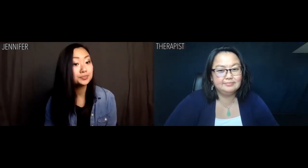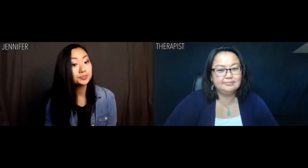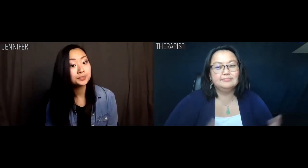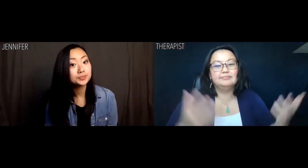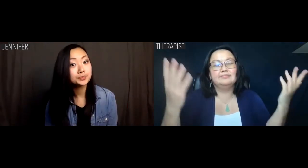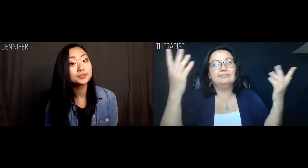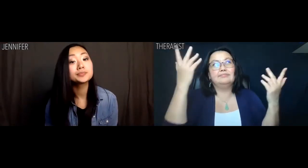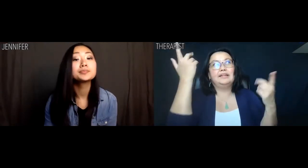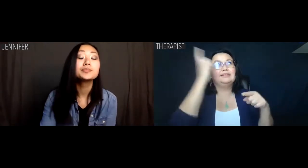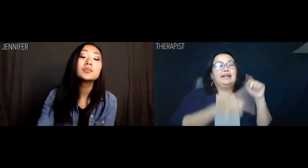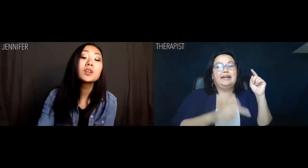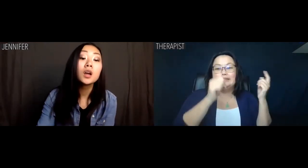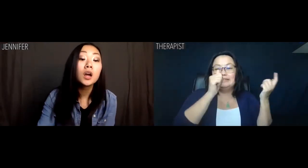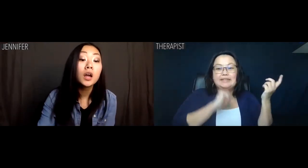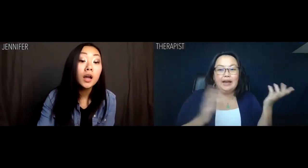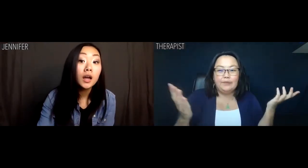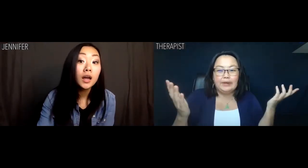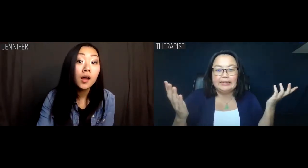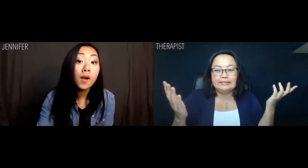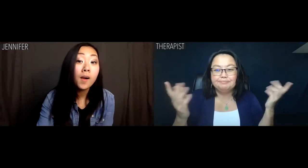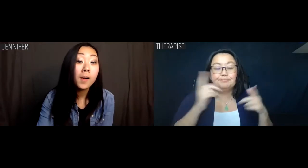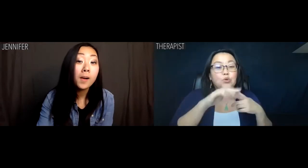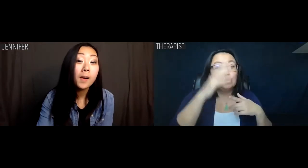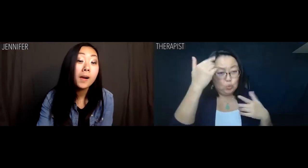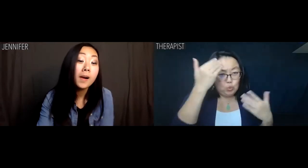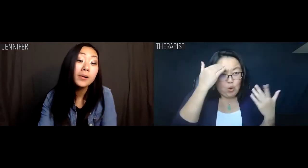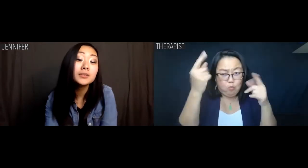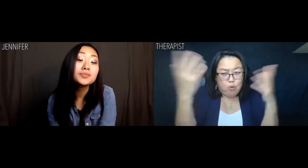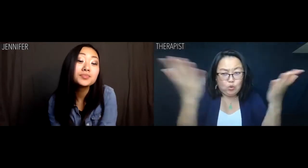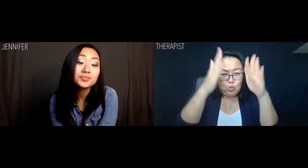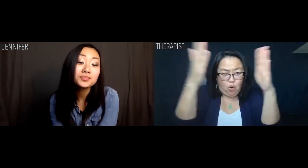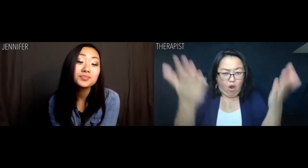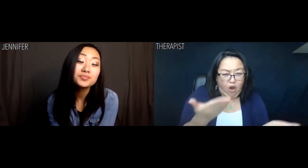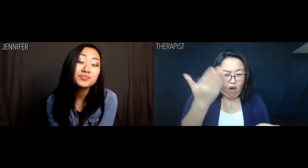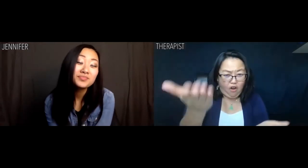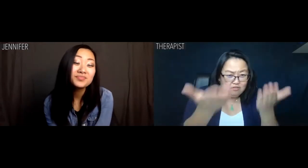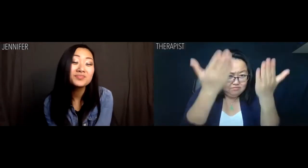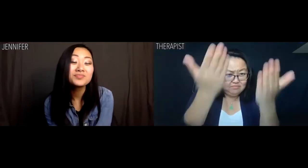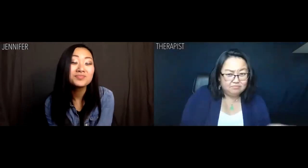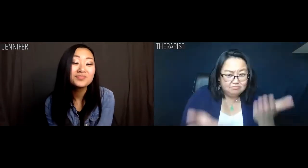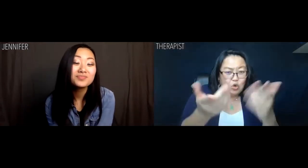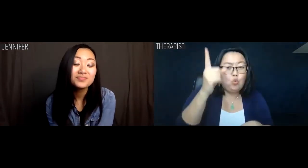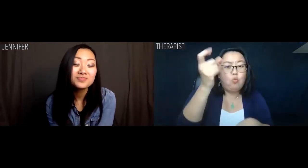Therapist: Ugh, I can't stand this. You want to know what you are?